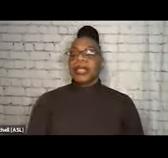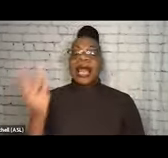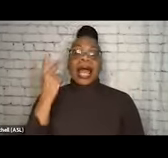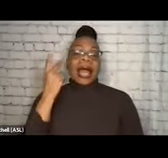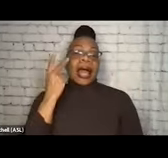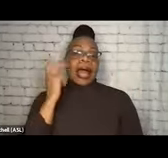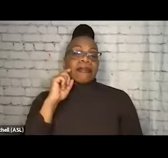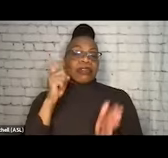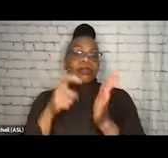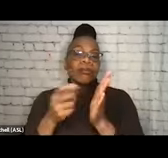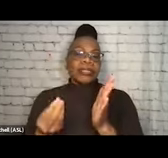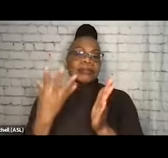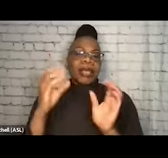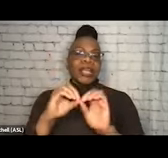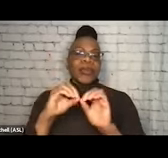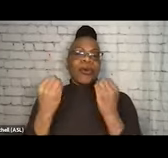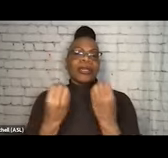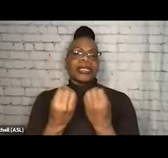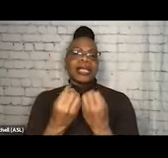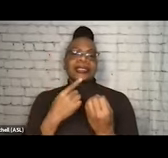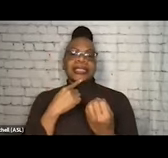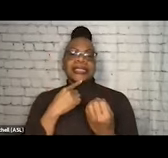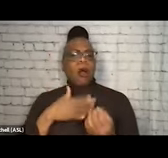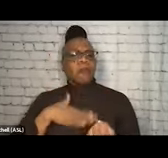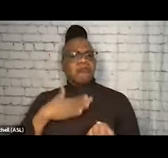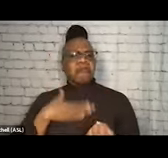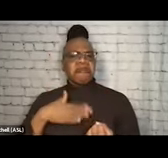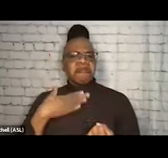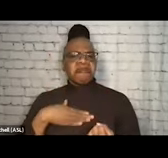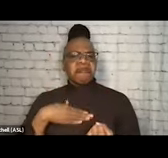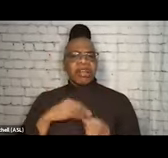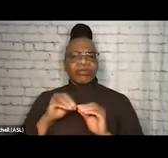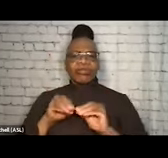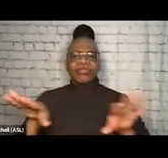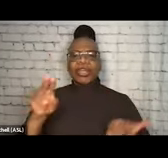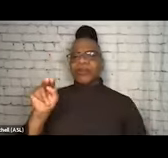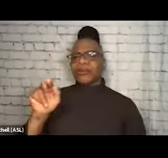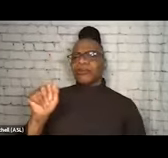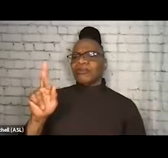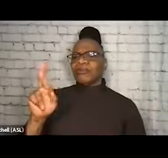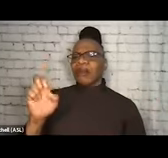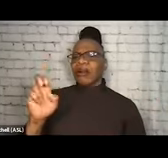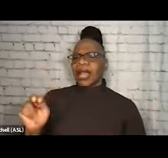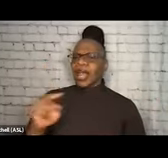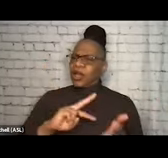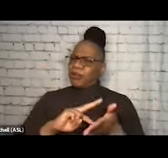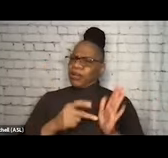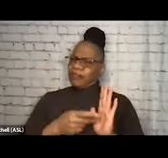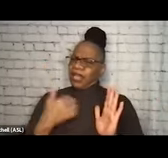"I'm happy to distribute Narcan, but what do you mean I have to distribute safer sex kits?